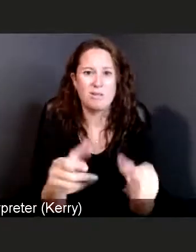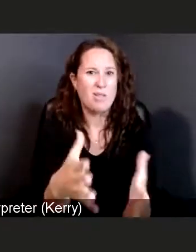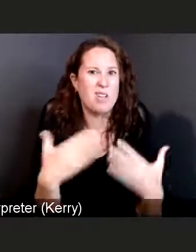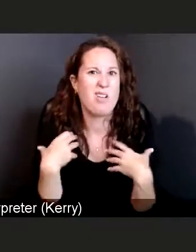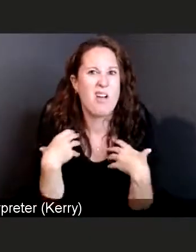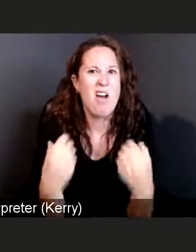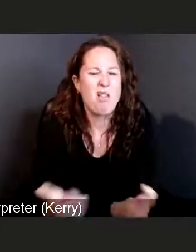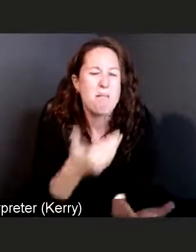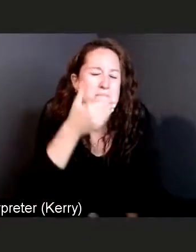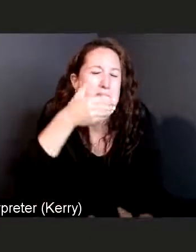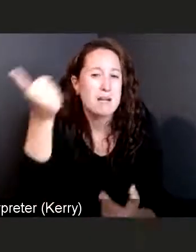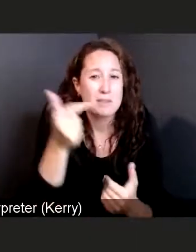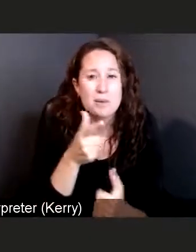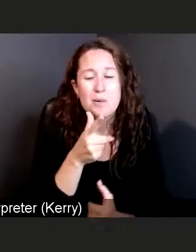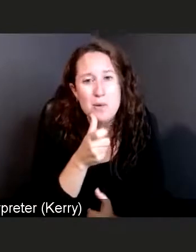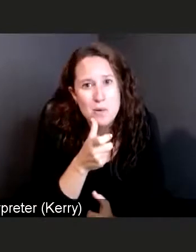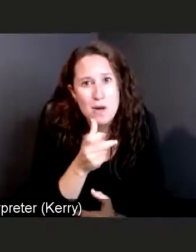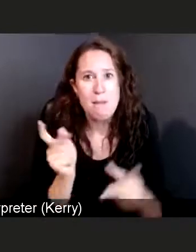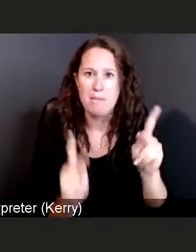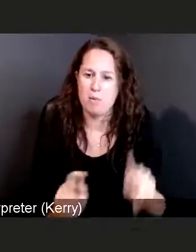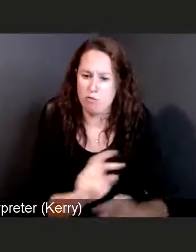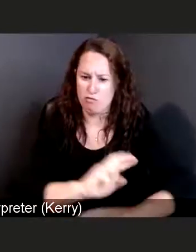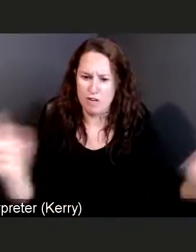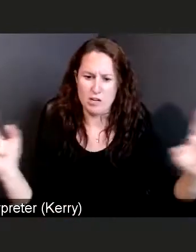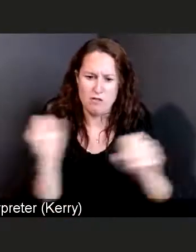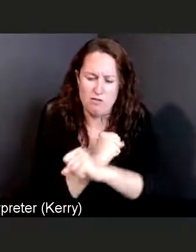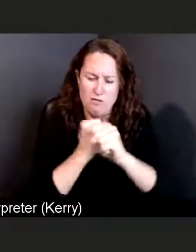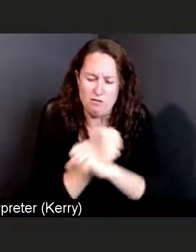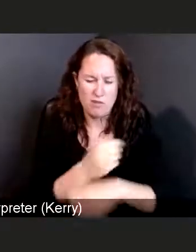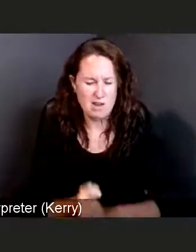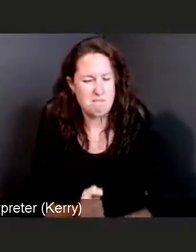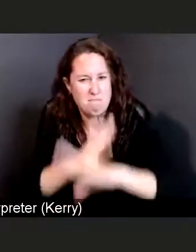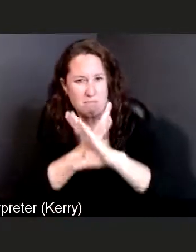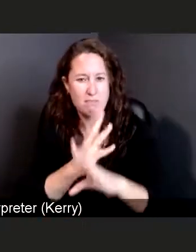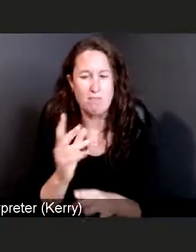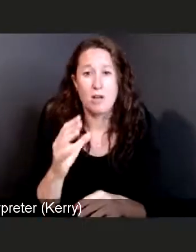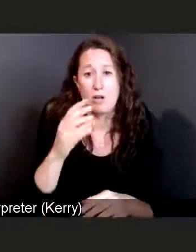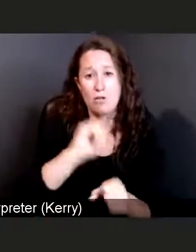that can fight the COVID-19 infection effectively."